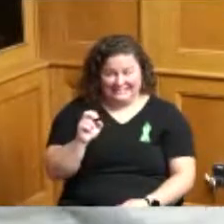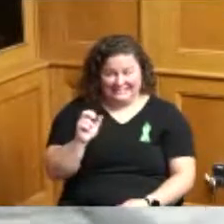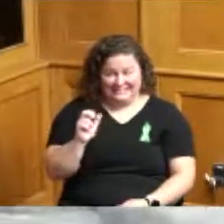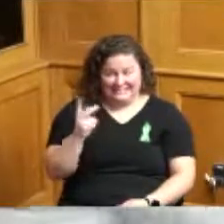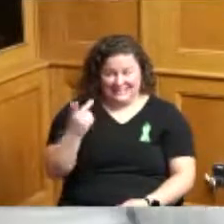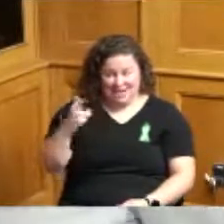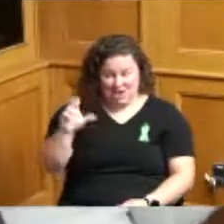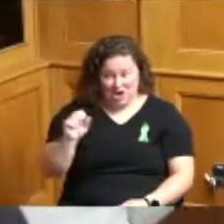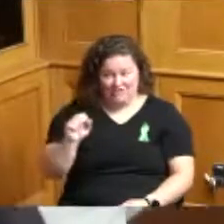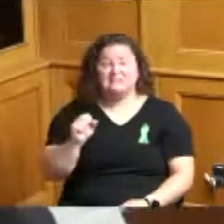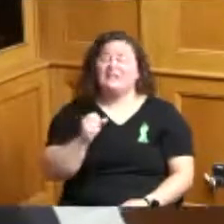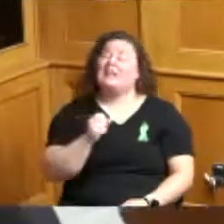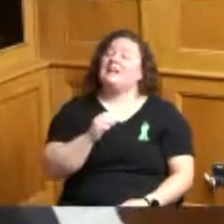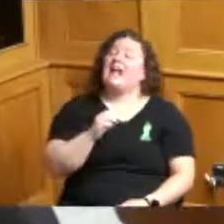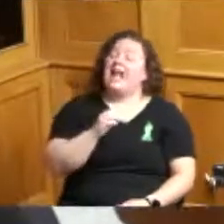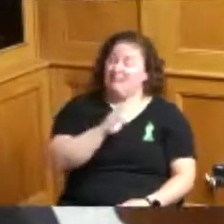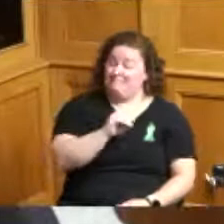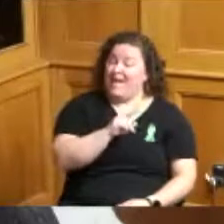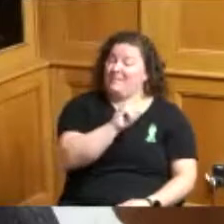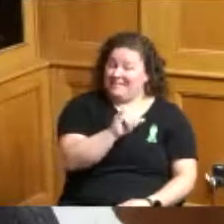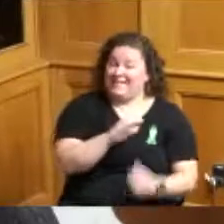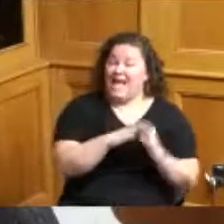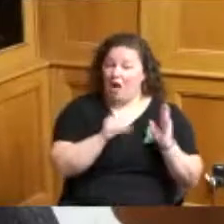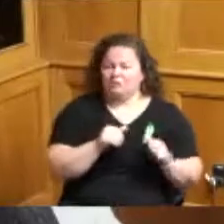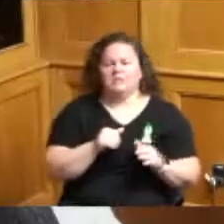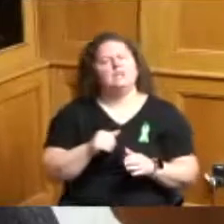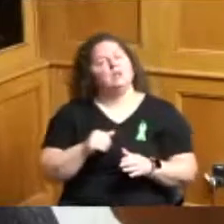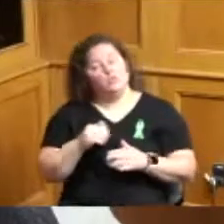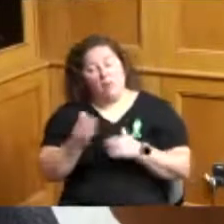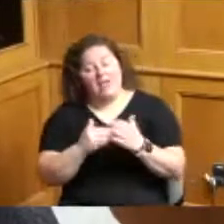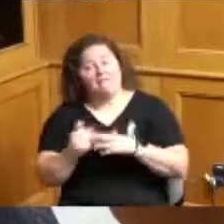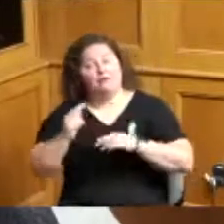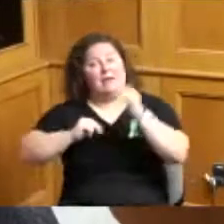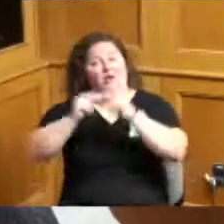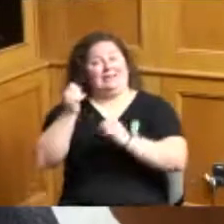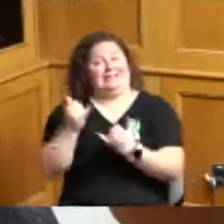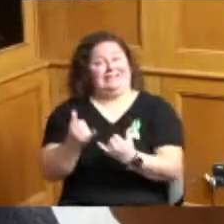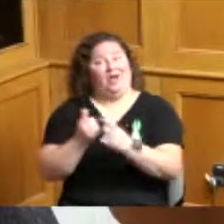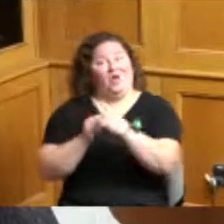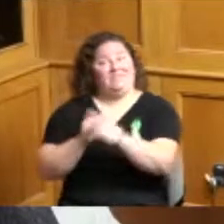you look at what's being built over there and Bond Hill is coming up is moving forward